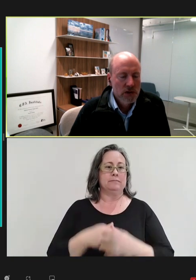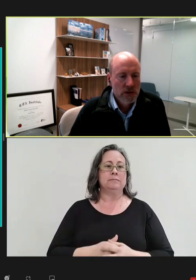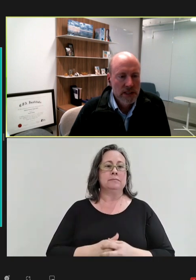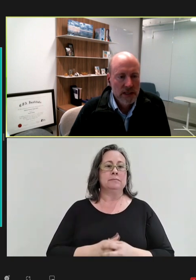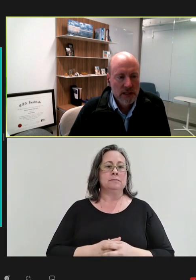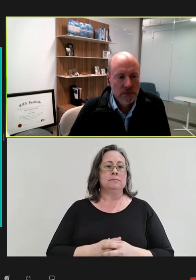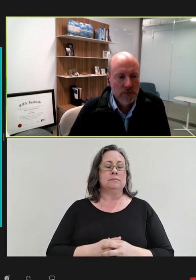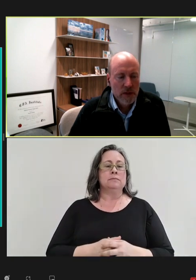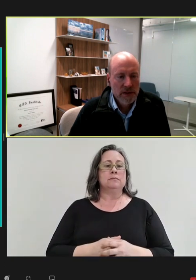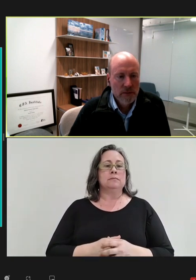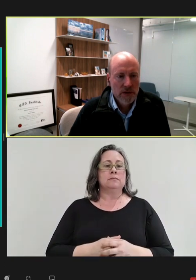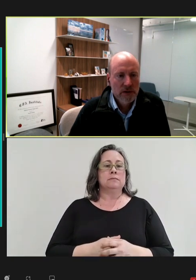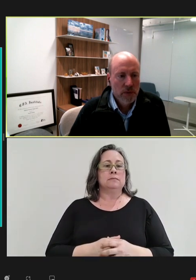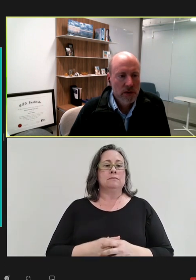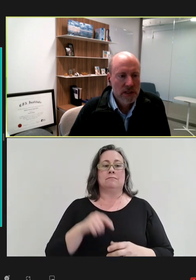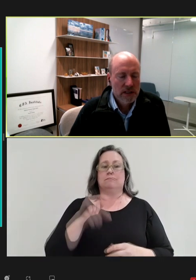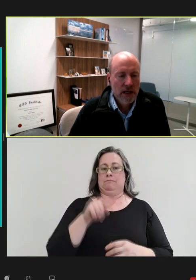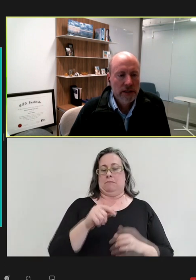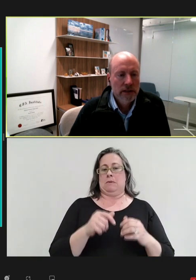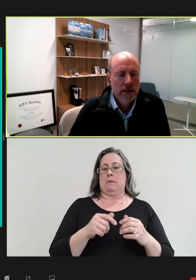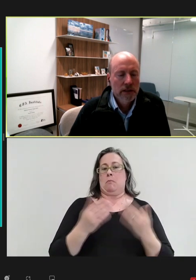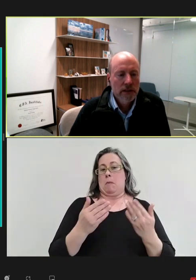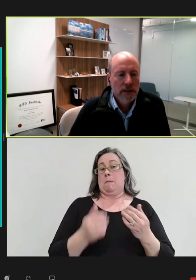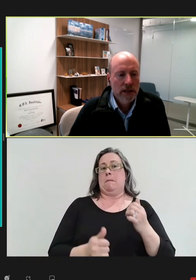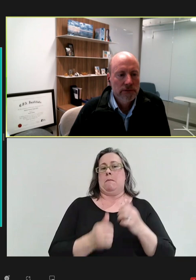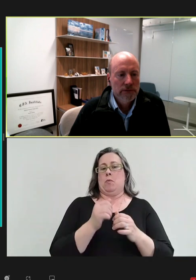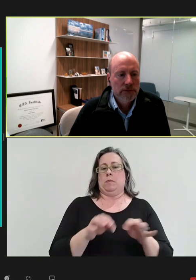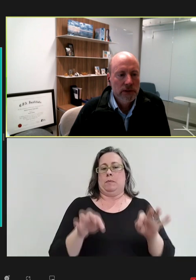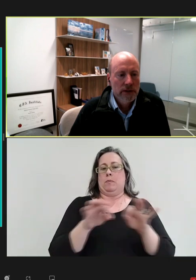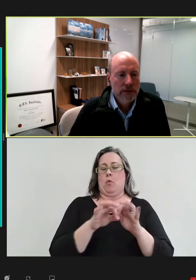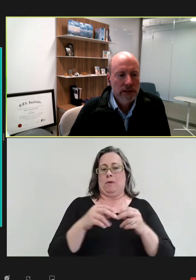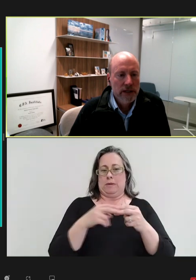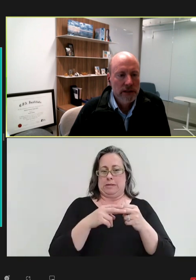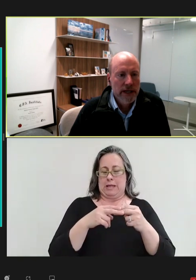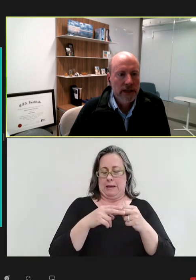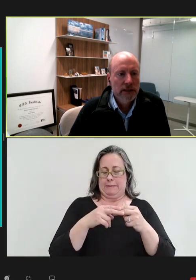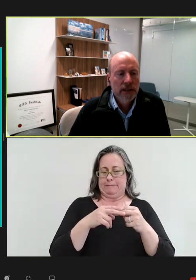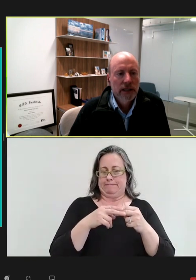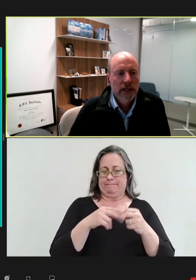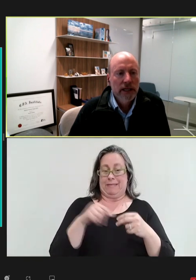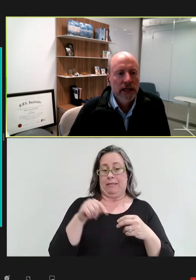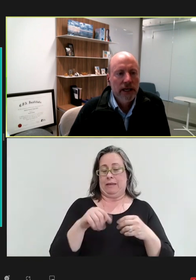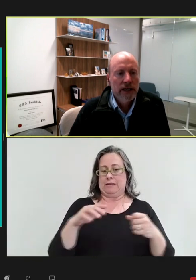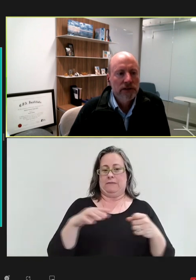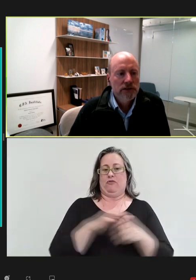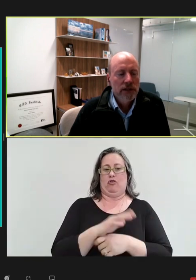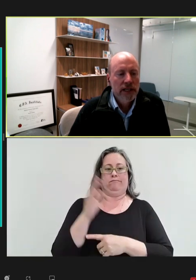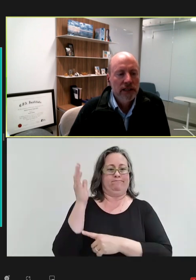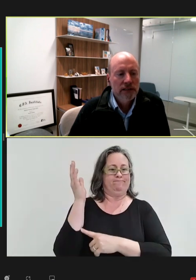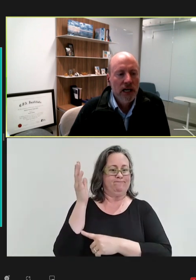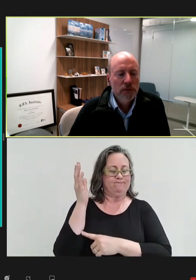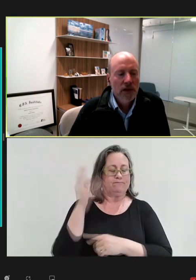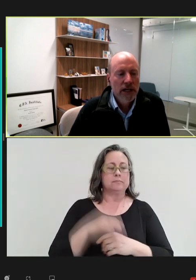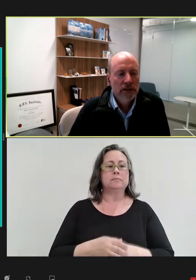So, this is probably the most important slide of the entire deck. And at top line,